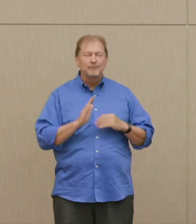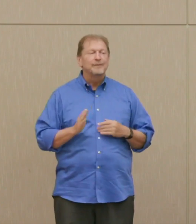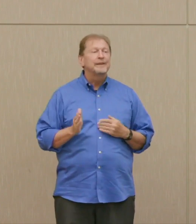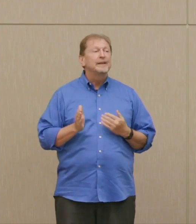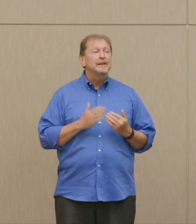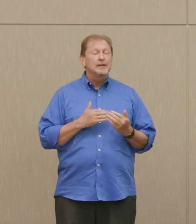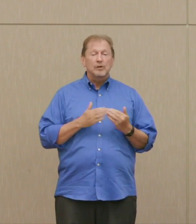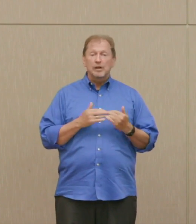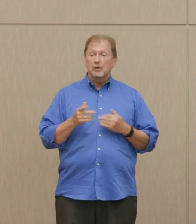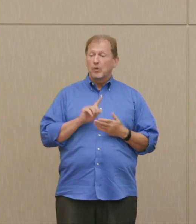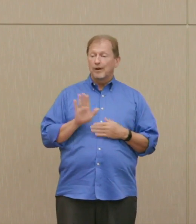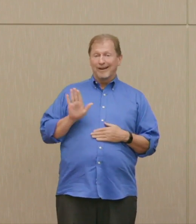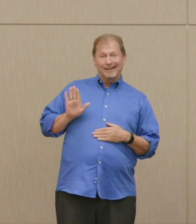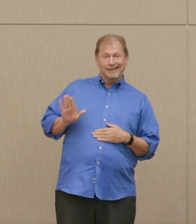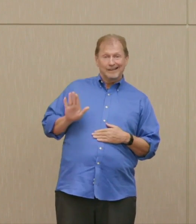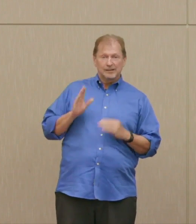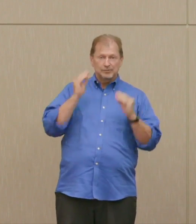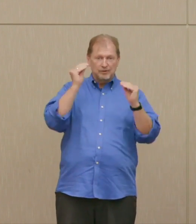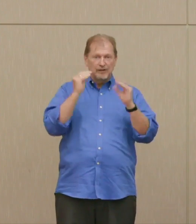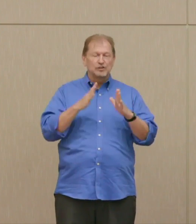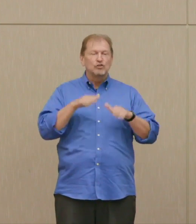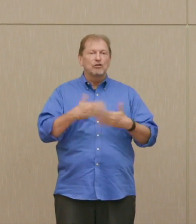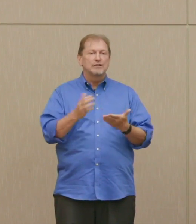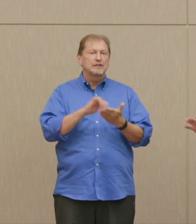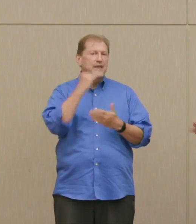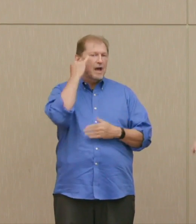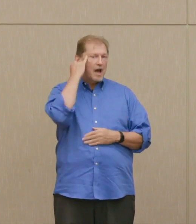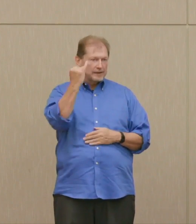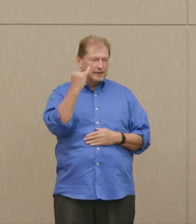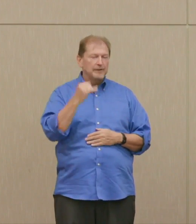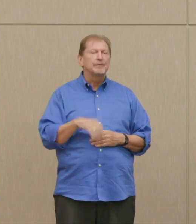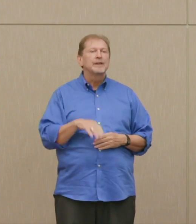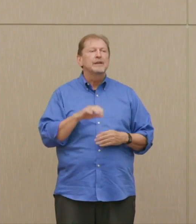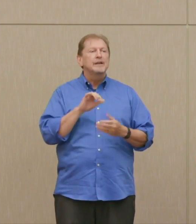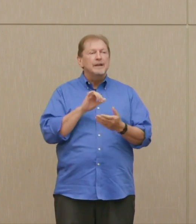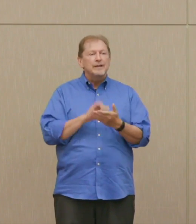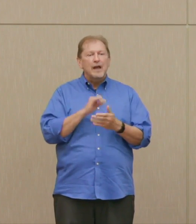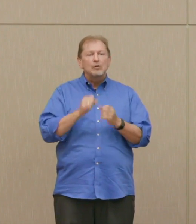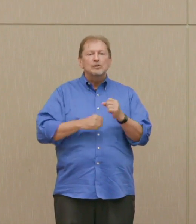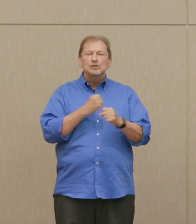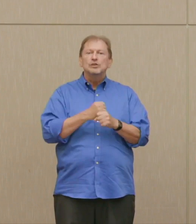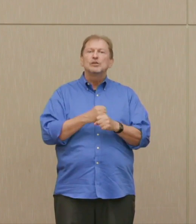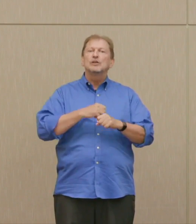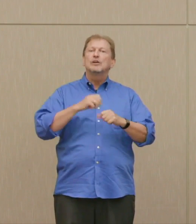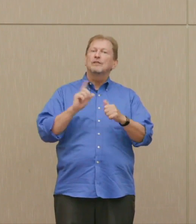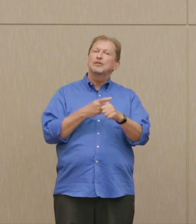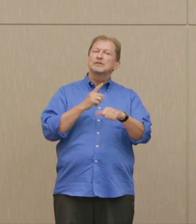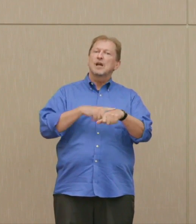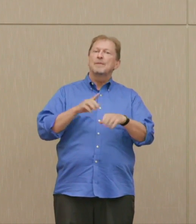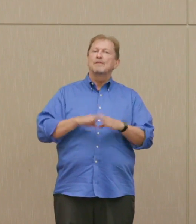his professor had raised this possibility because that was the last year when there was open discussion of this possibility.